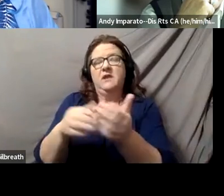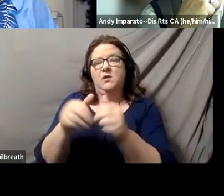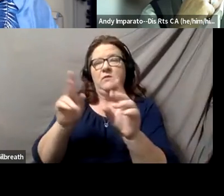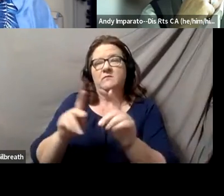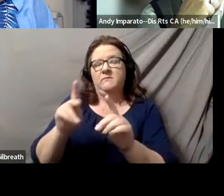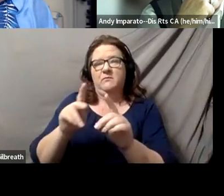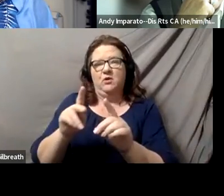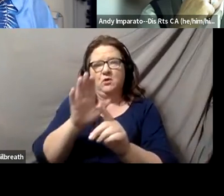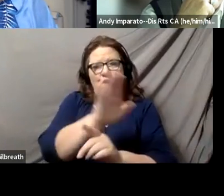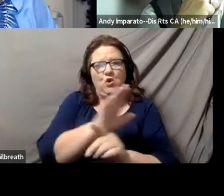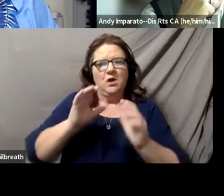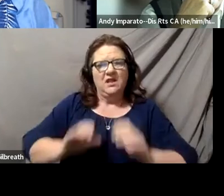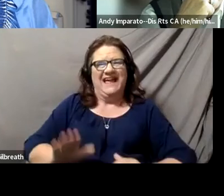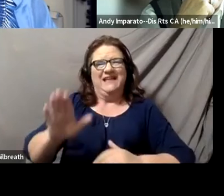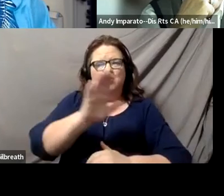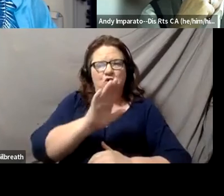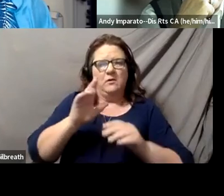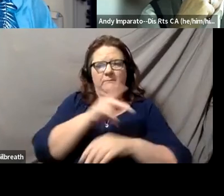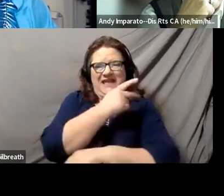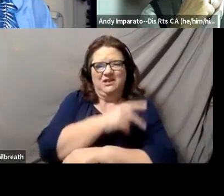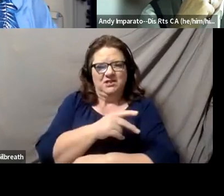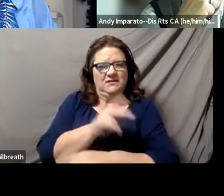your clients, your patients, is very important,